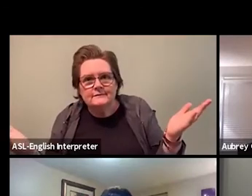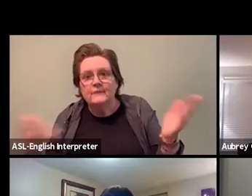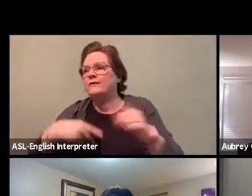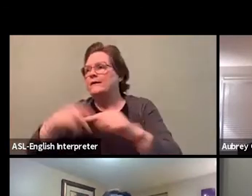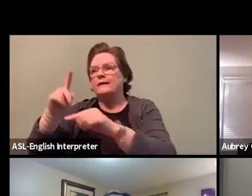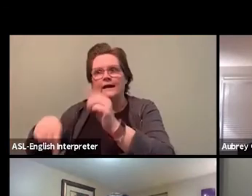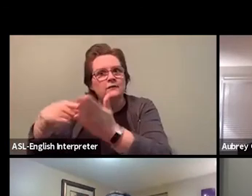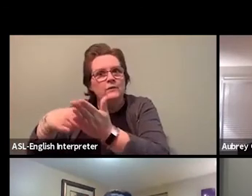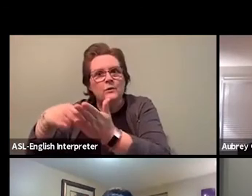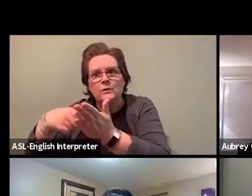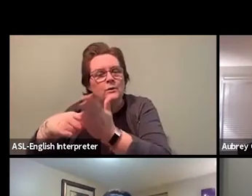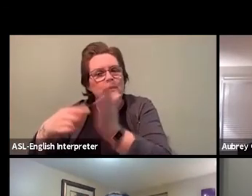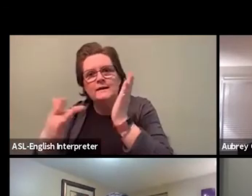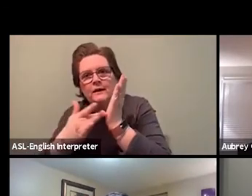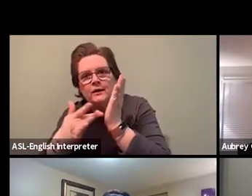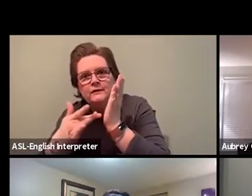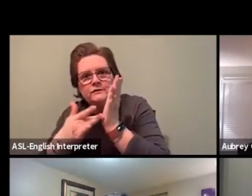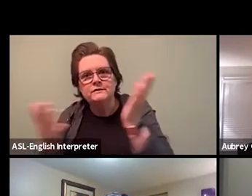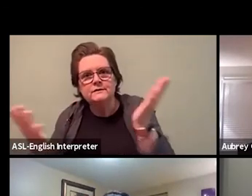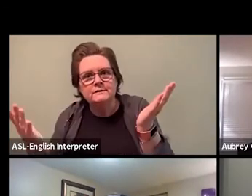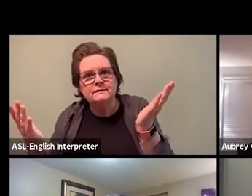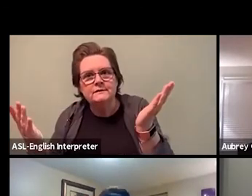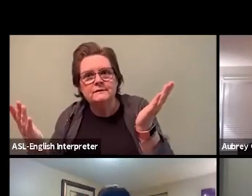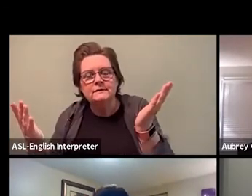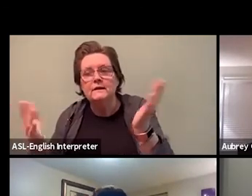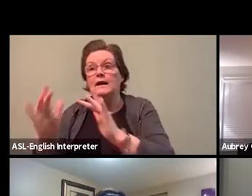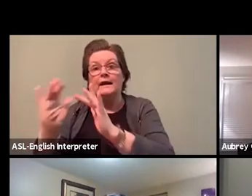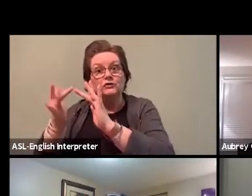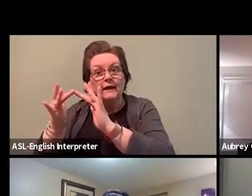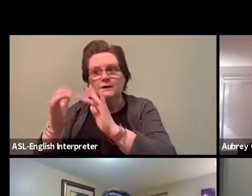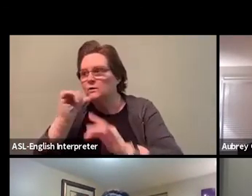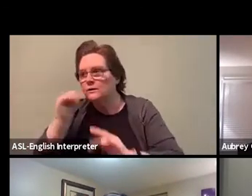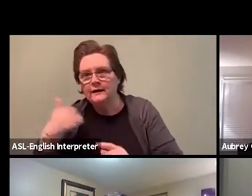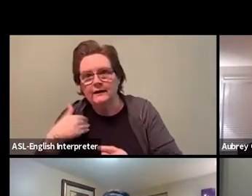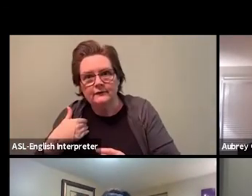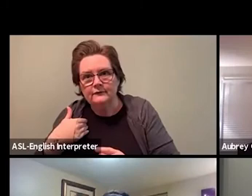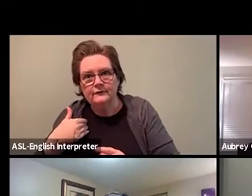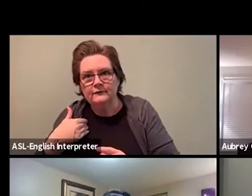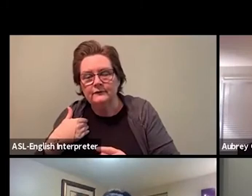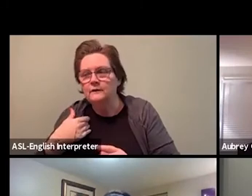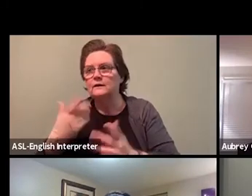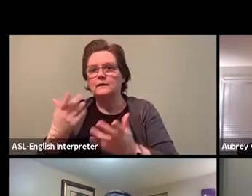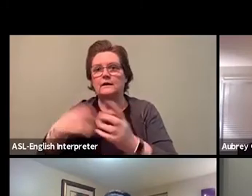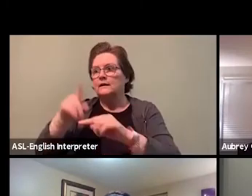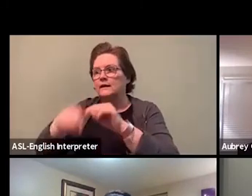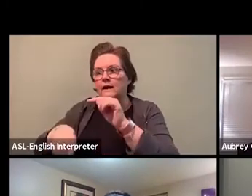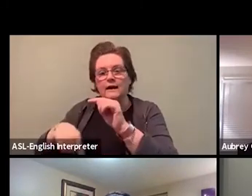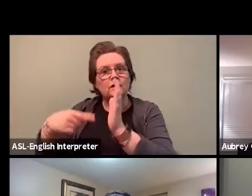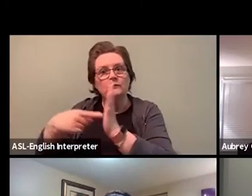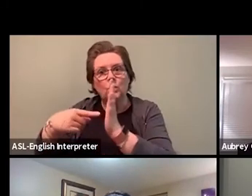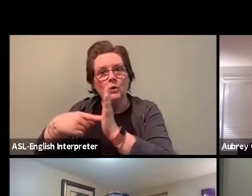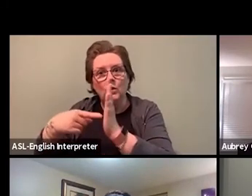of those who have internet, don't have a data plan, right? Who can't afford extra tutoring